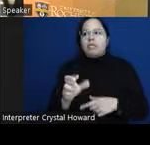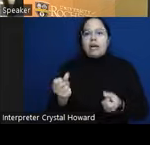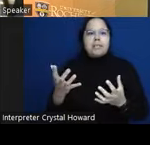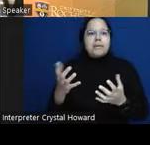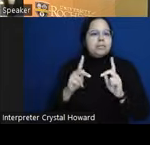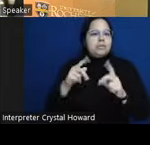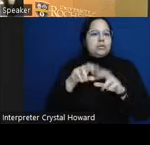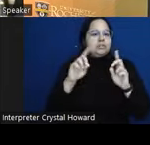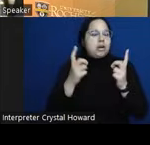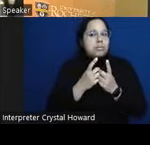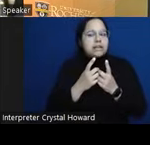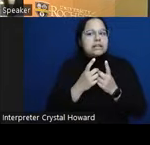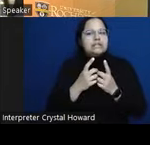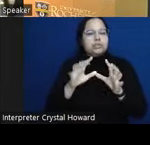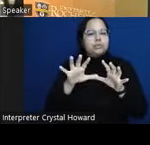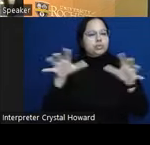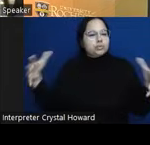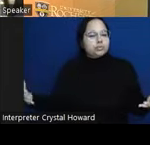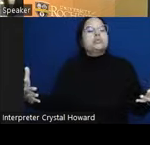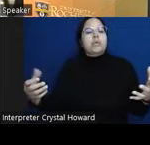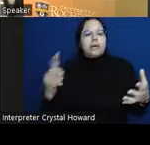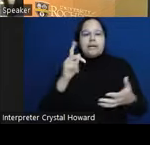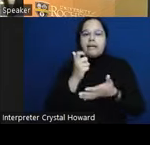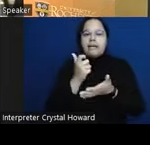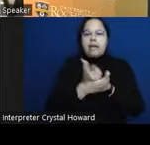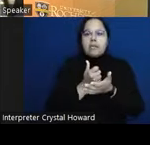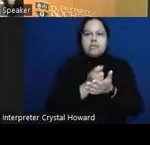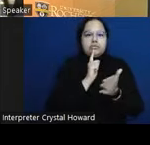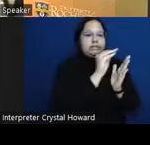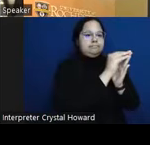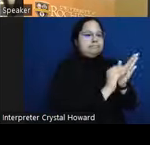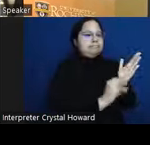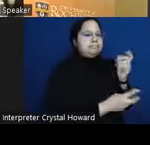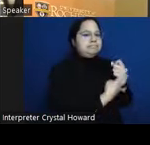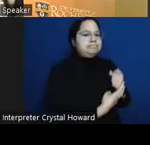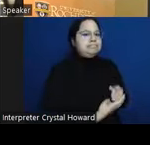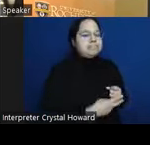track of these statistics and what we'll notice is that we can actually calculate ppv the thing